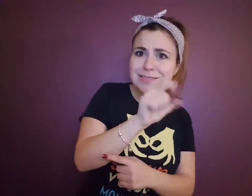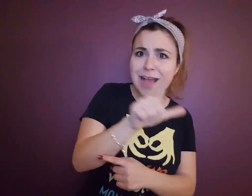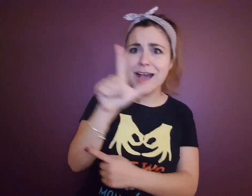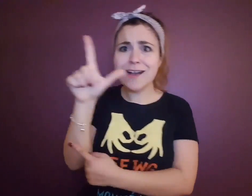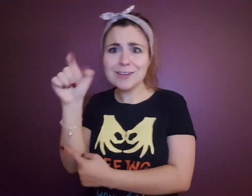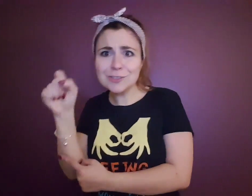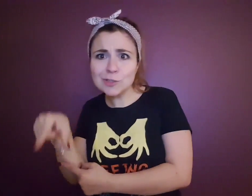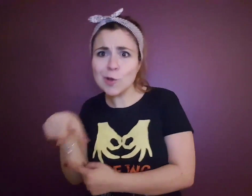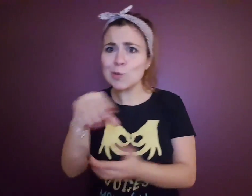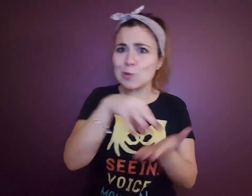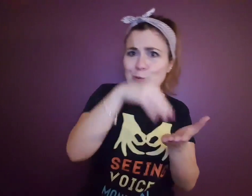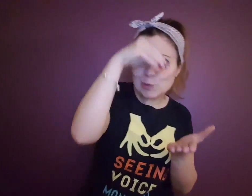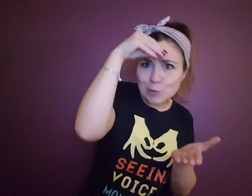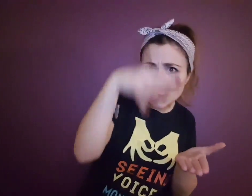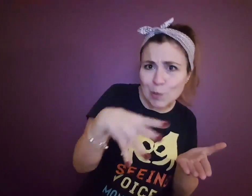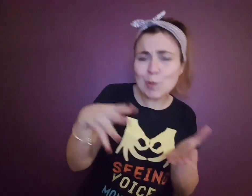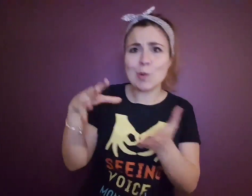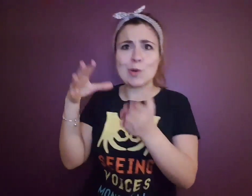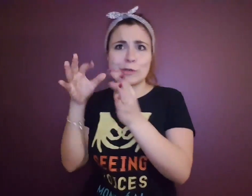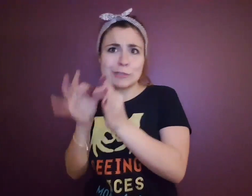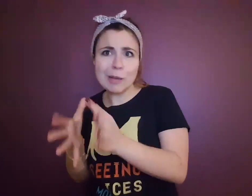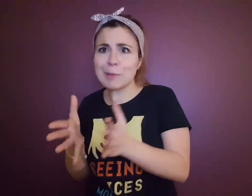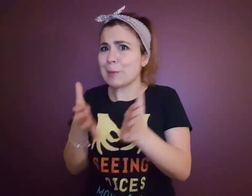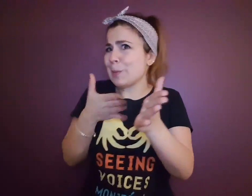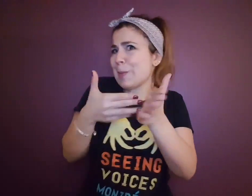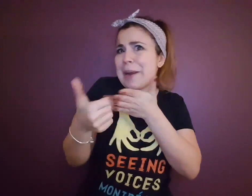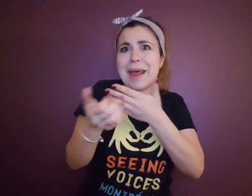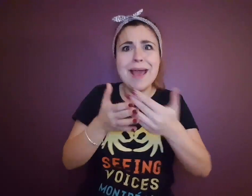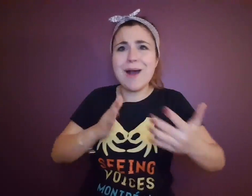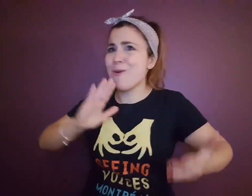ASL and LSQ users, students, interpreters..